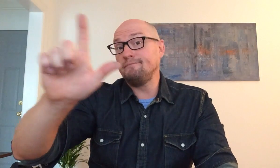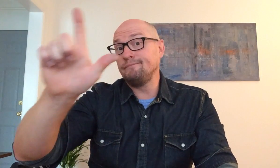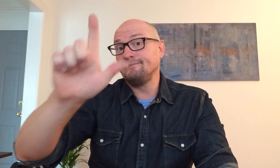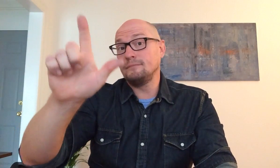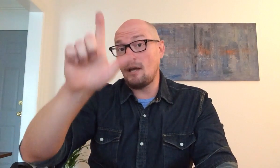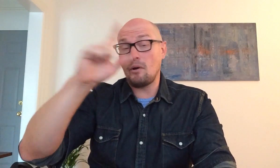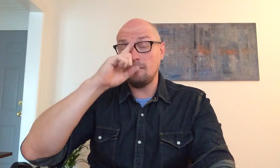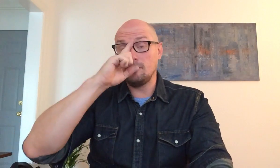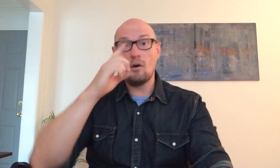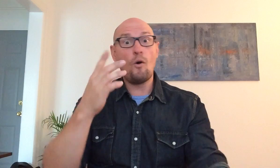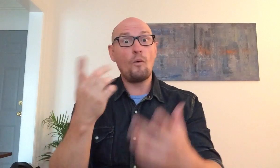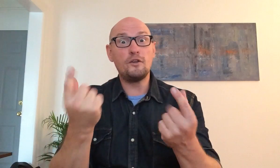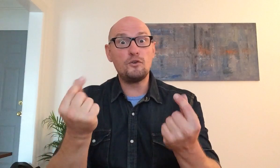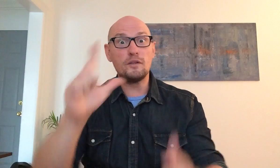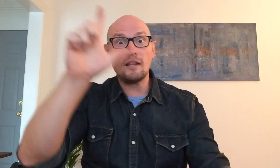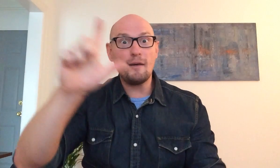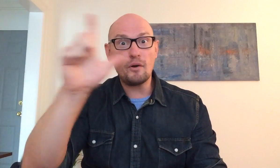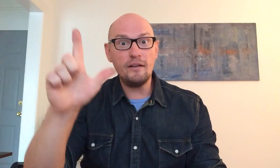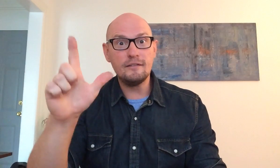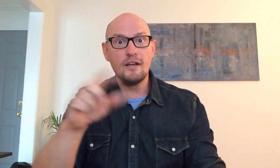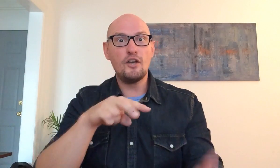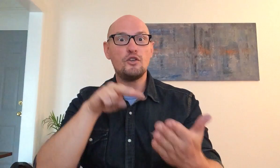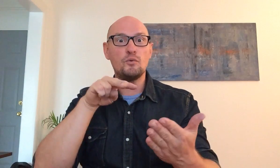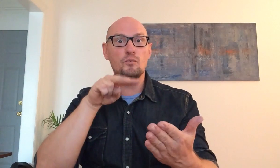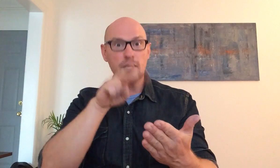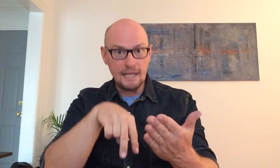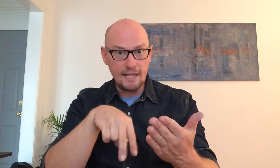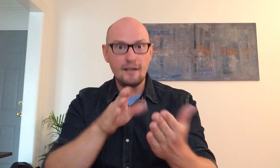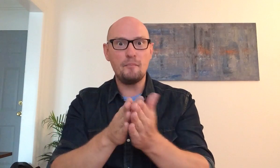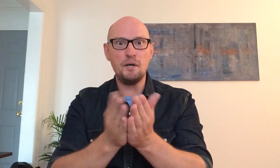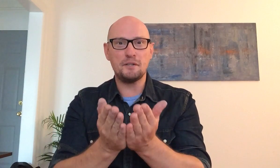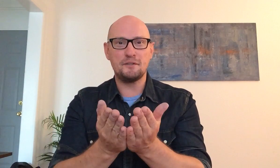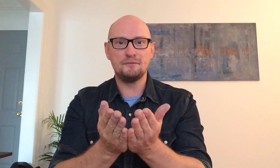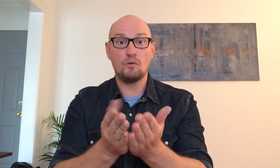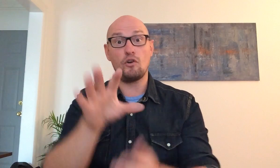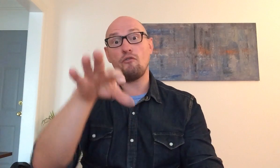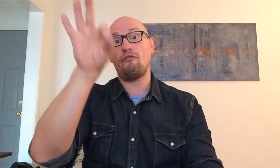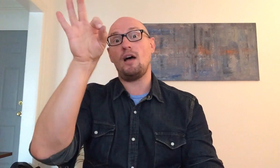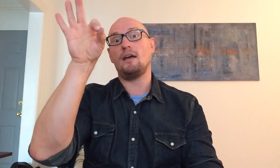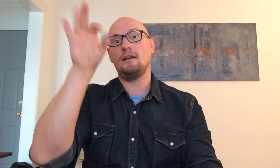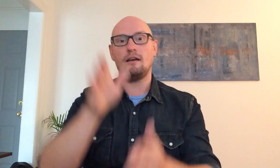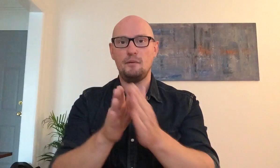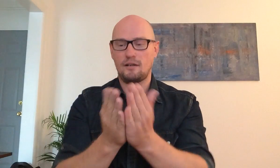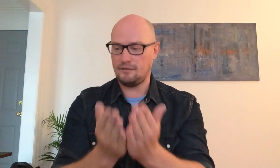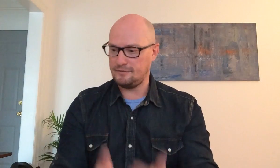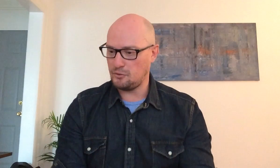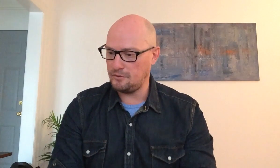library what do you do with the library you read books for you find about school